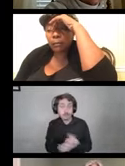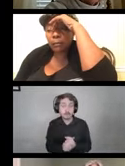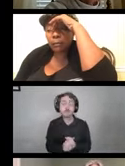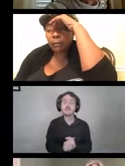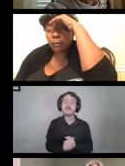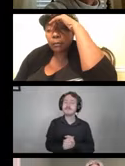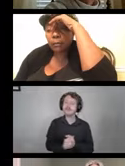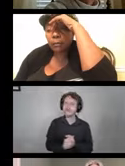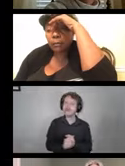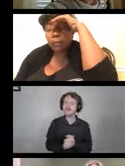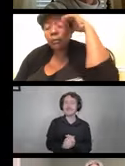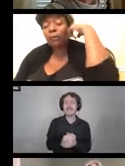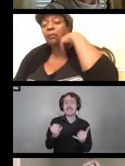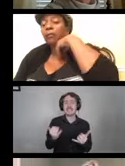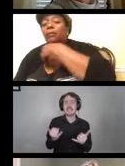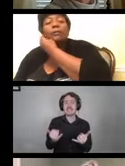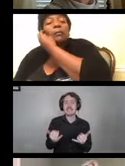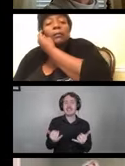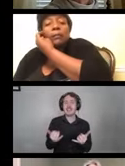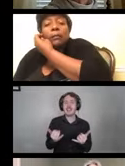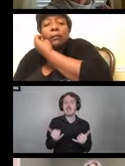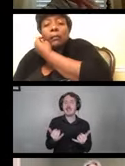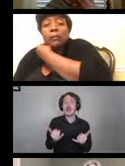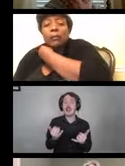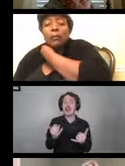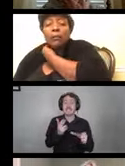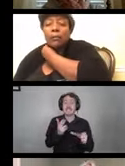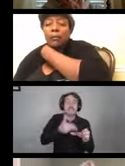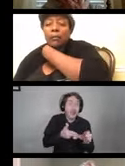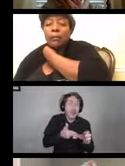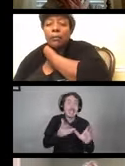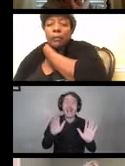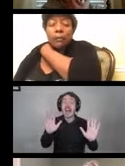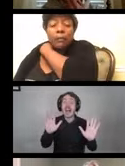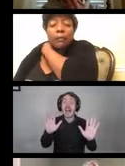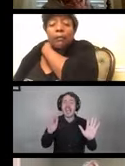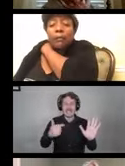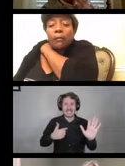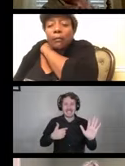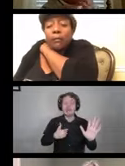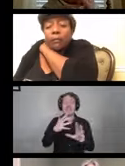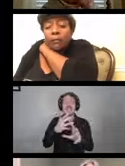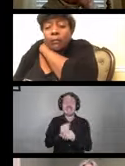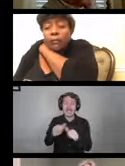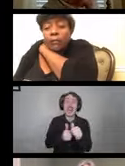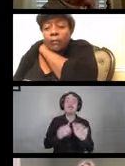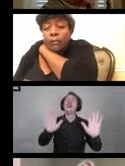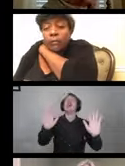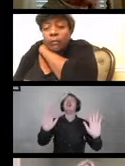Liz I just now got on. Carolyn Phillips: Liz Persaud, do you want